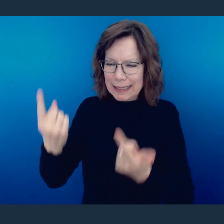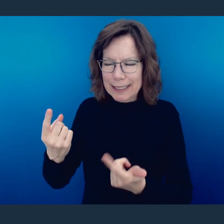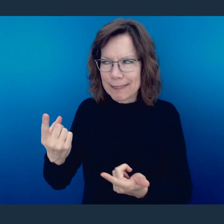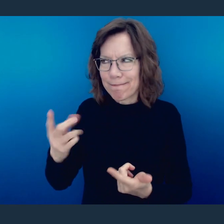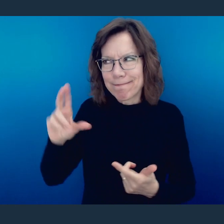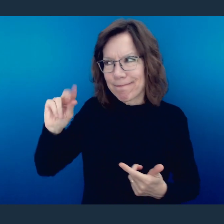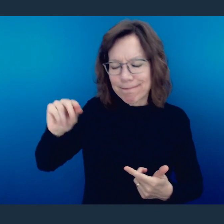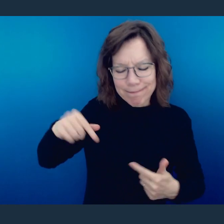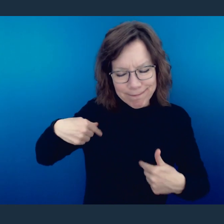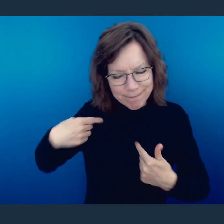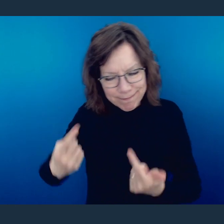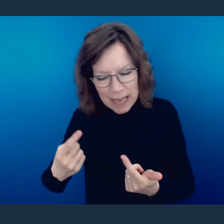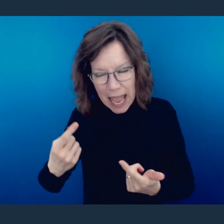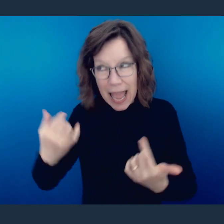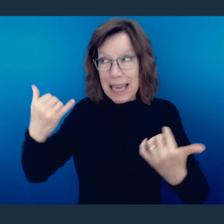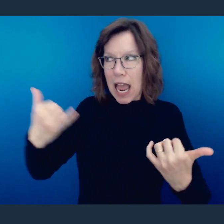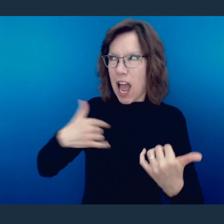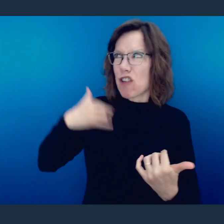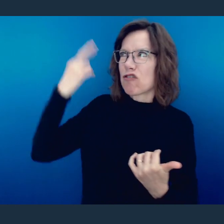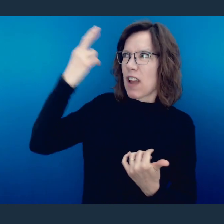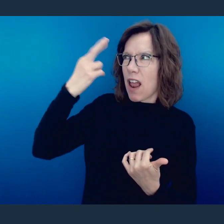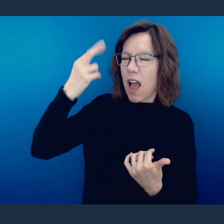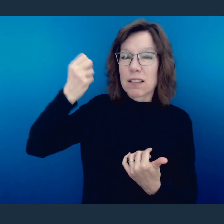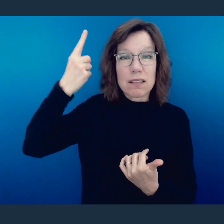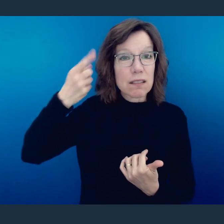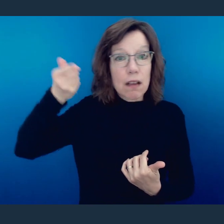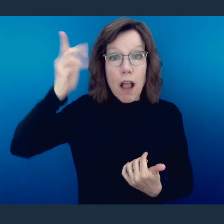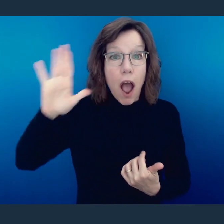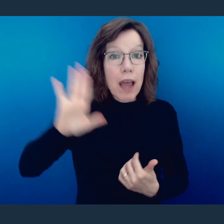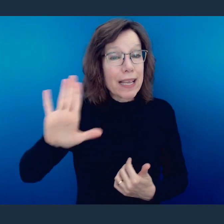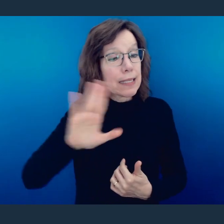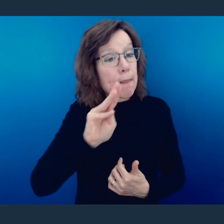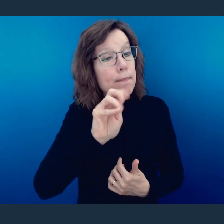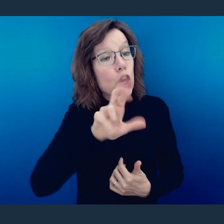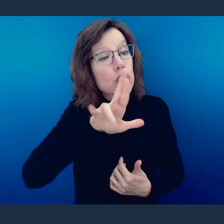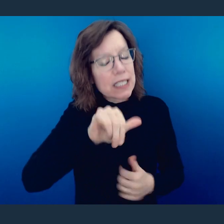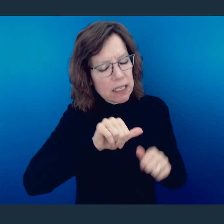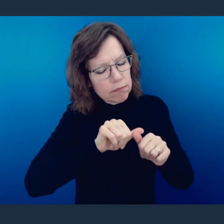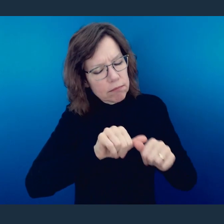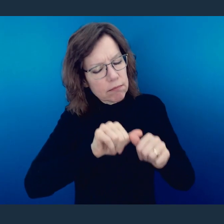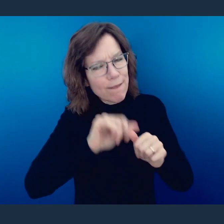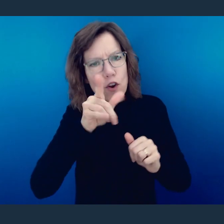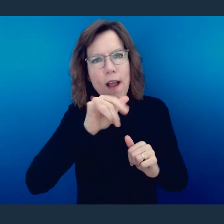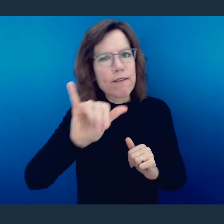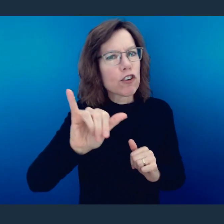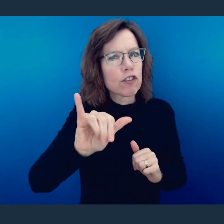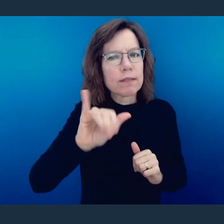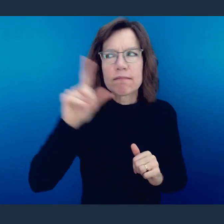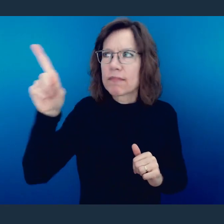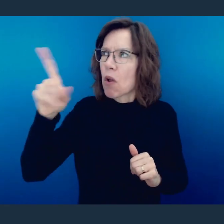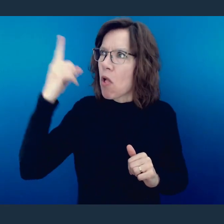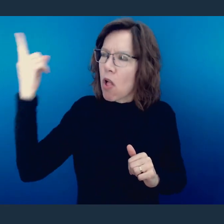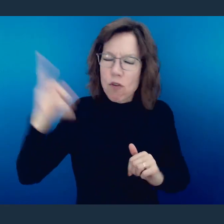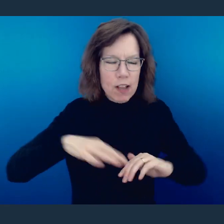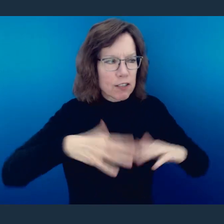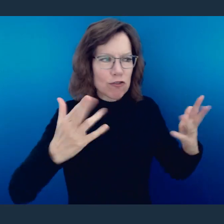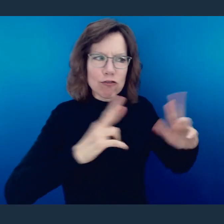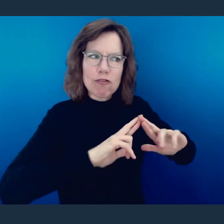know. Understand something, that God's mercy endures forever. And in His mercy, He has